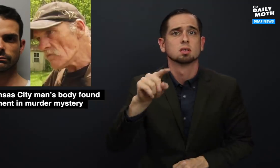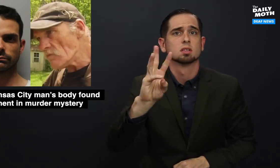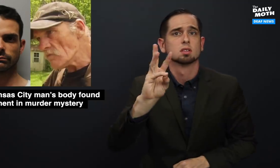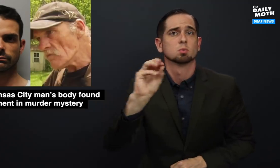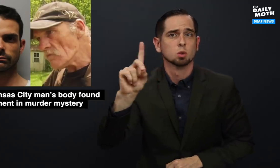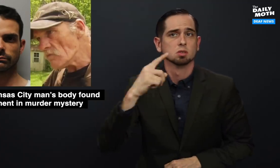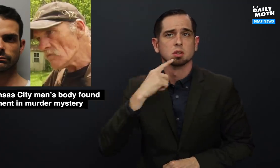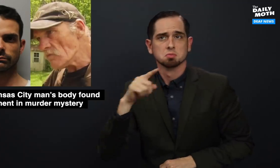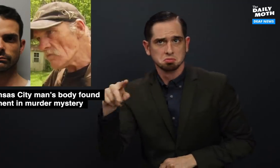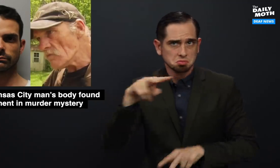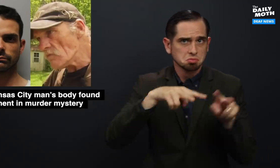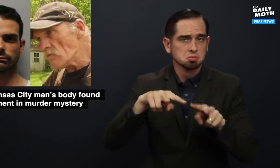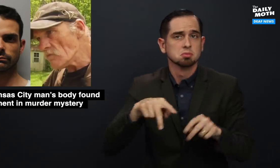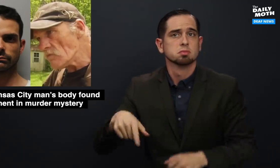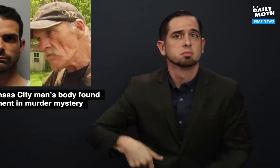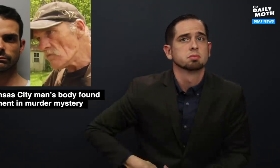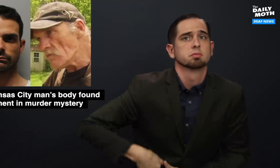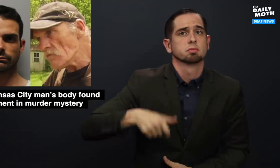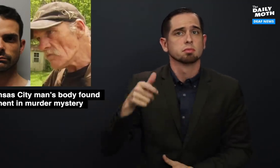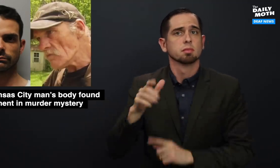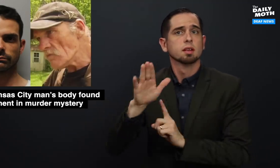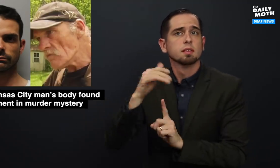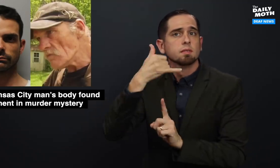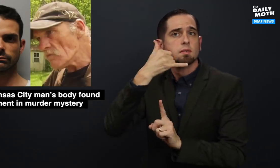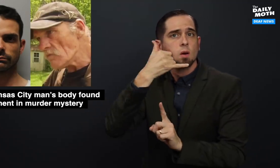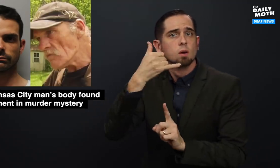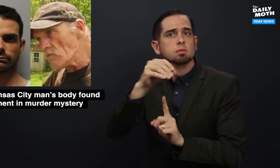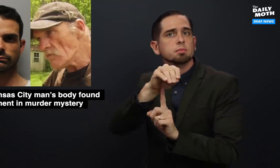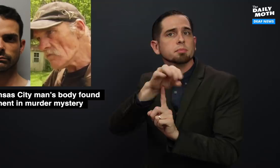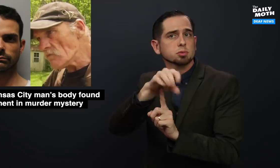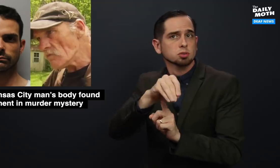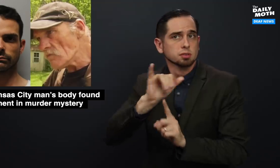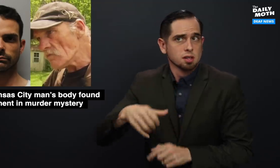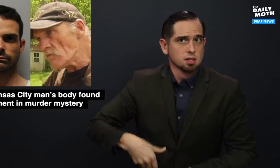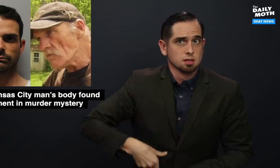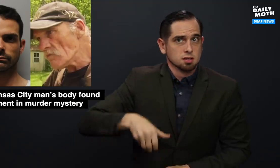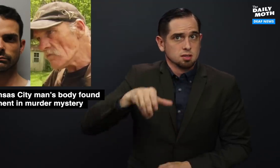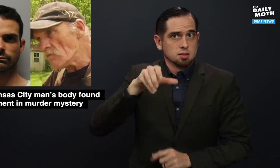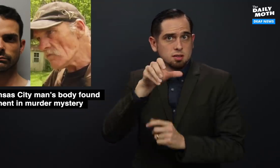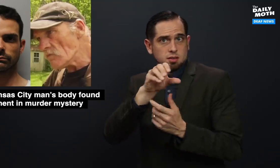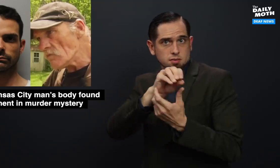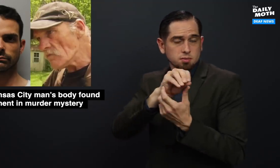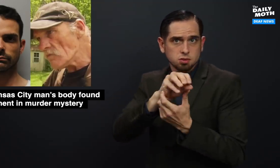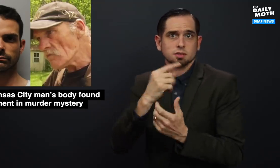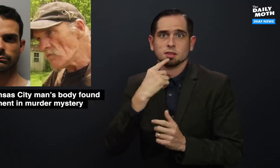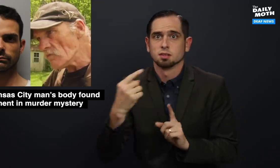Wood said when he took out his phone to take a picture,